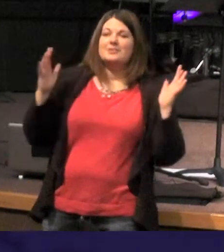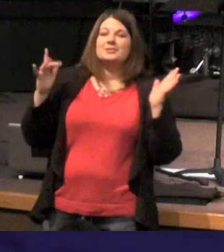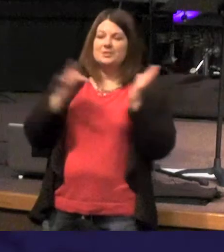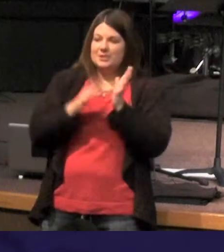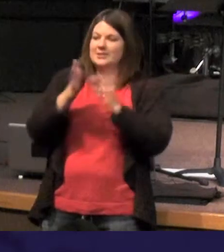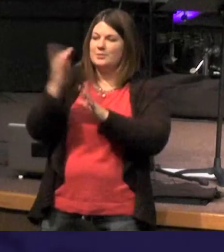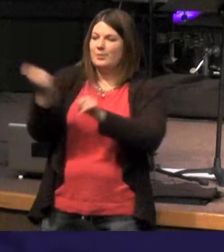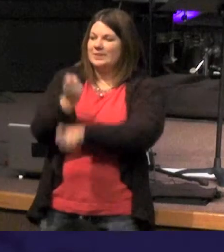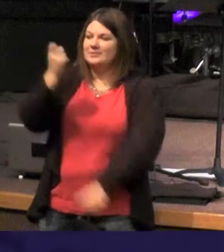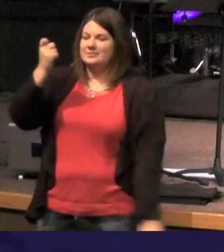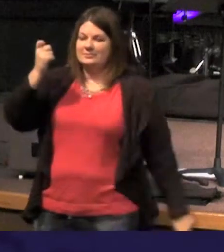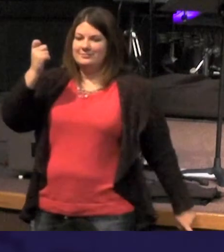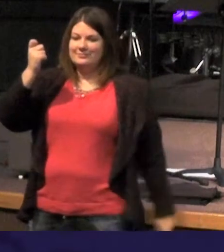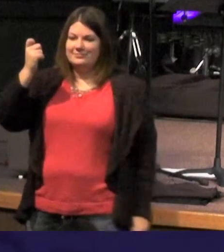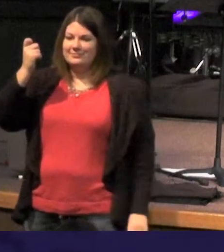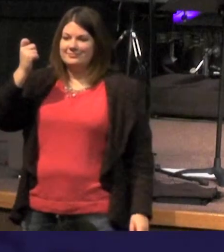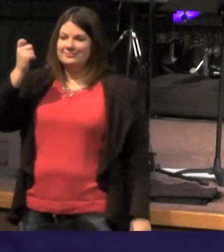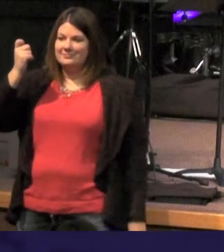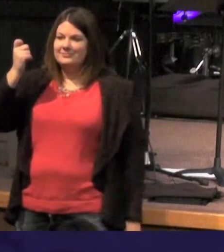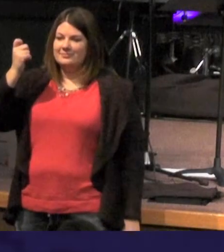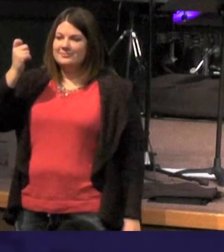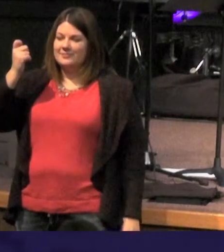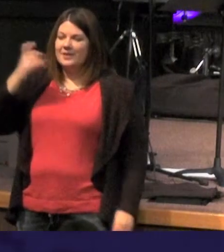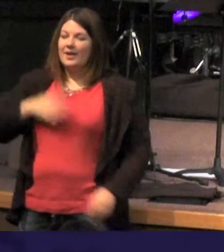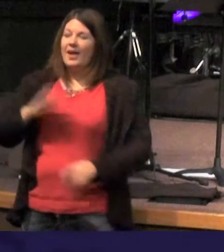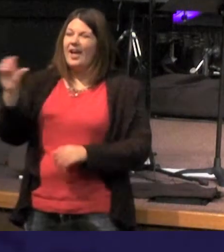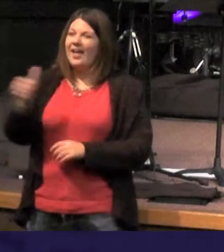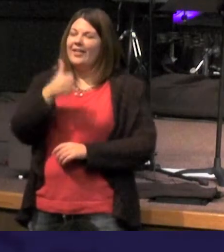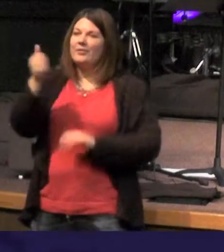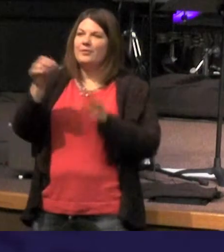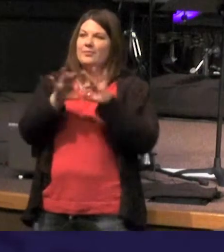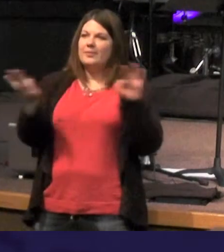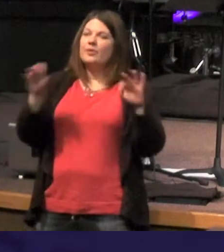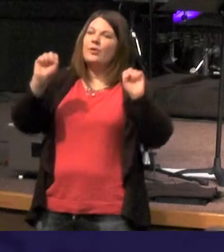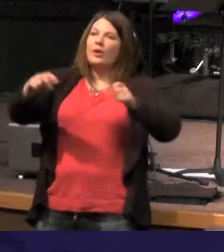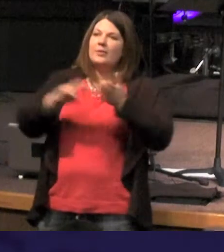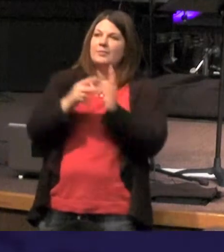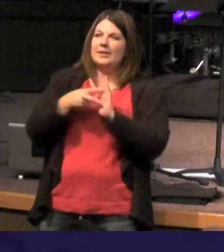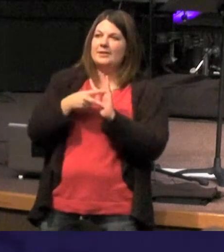Jesus wins but there's another phrase what could mean to appreciate or the